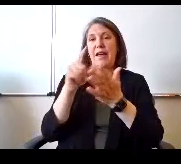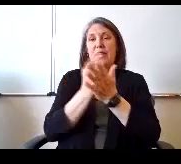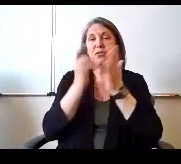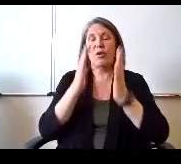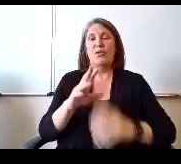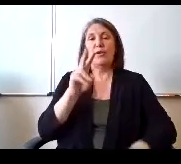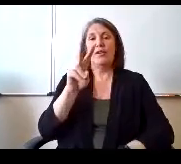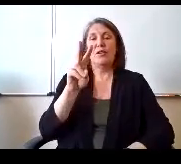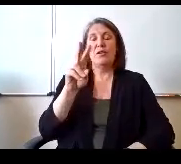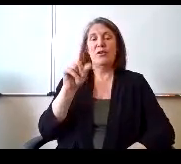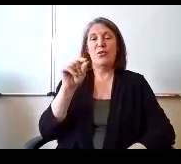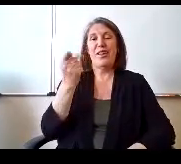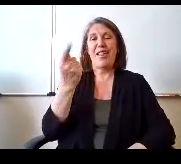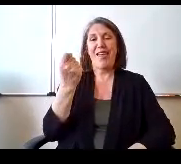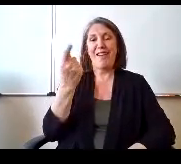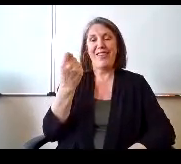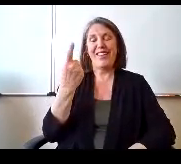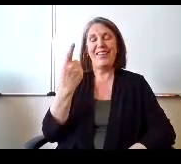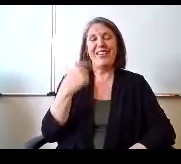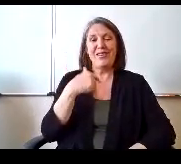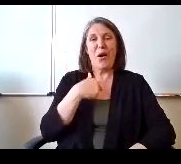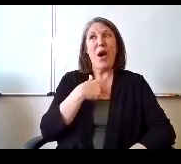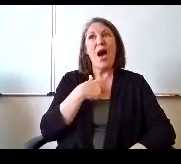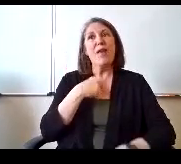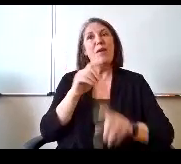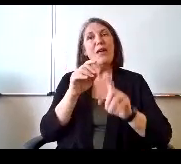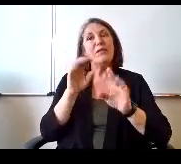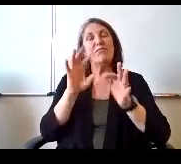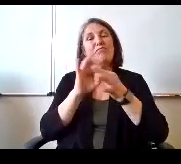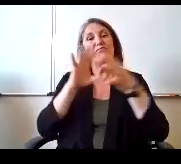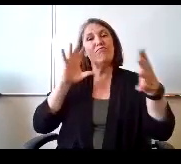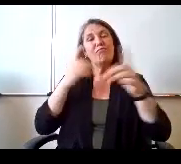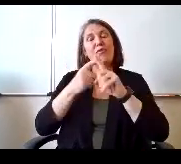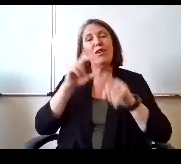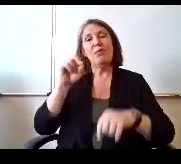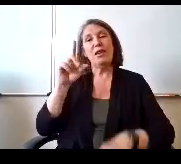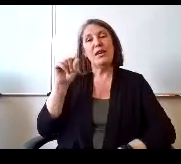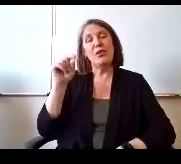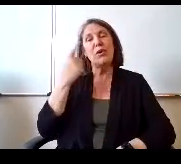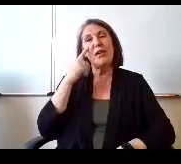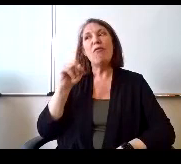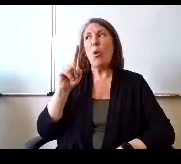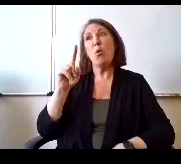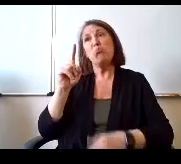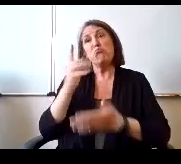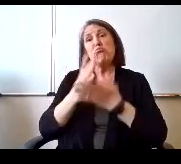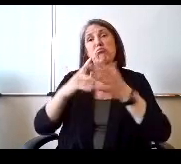so I've been away from. District 20 for a little while. In terms of paying attention